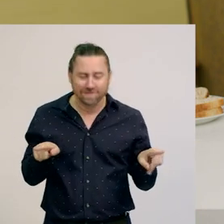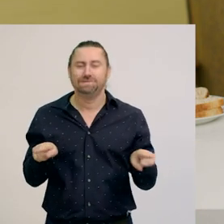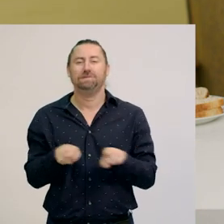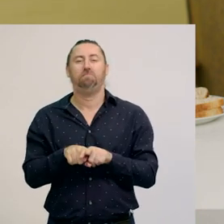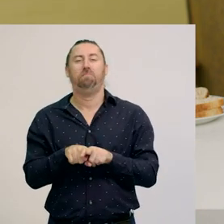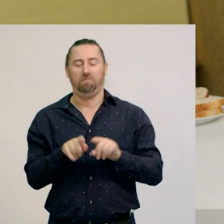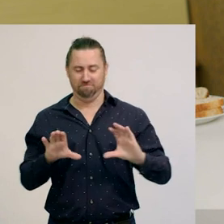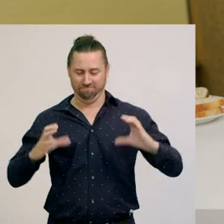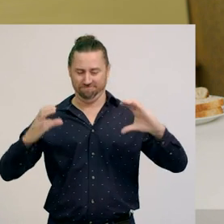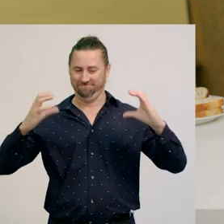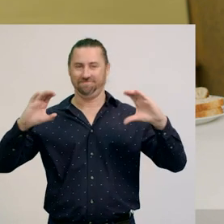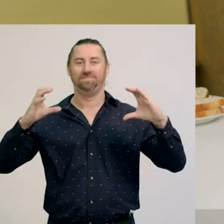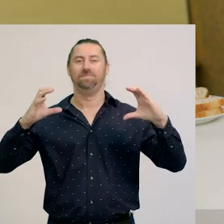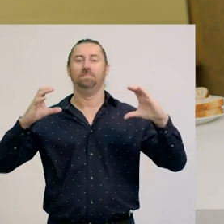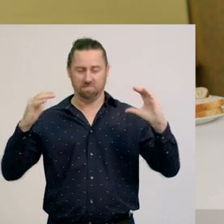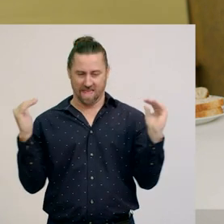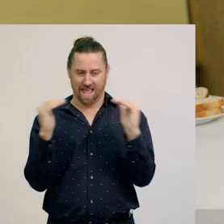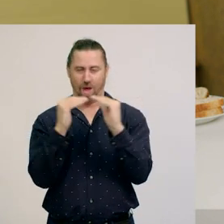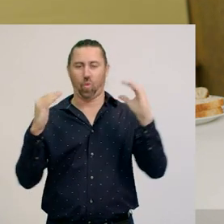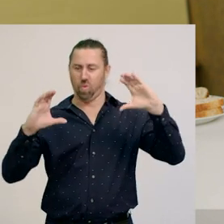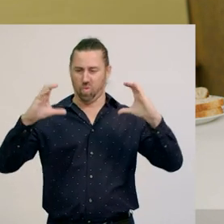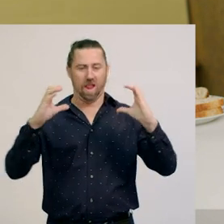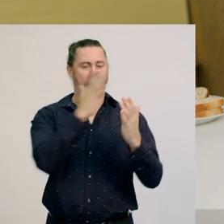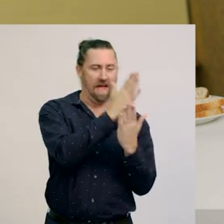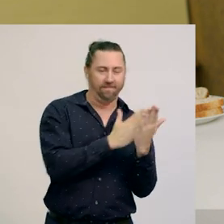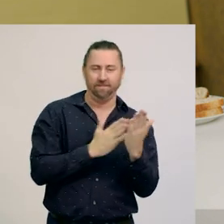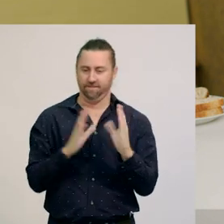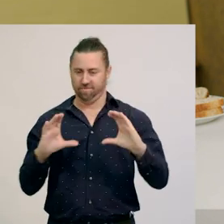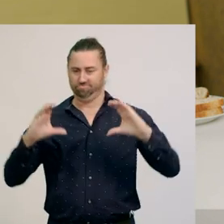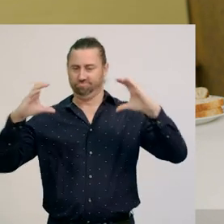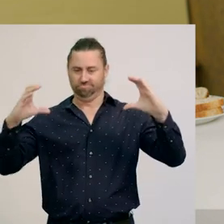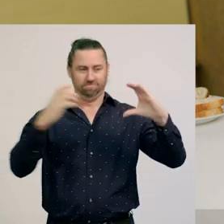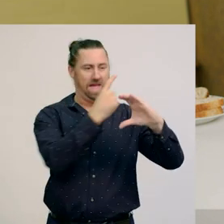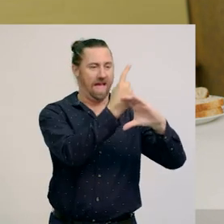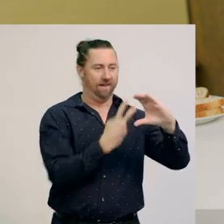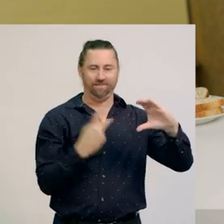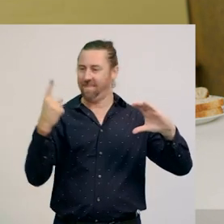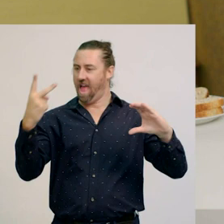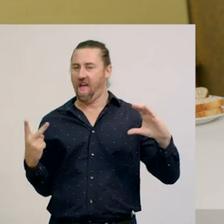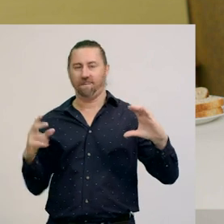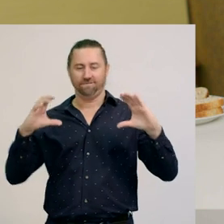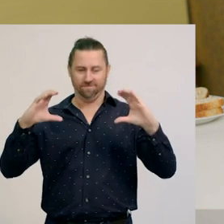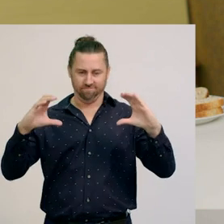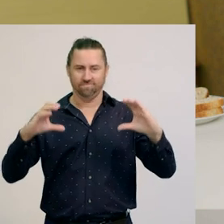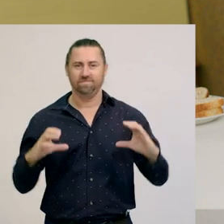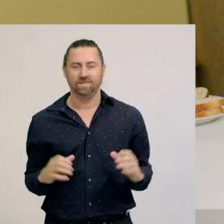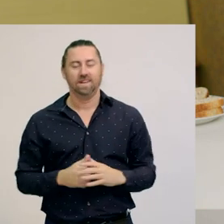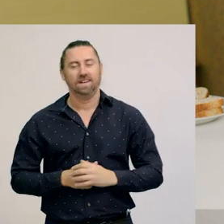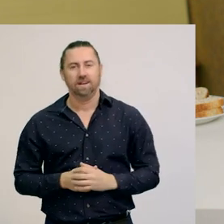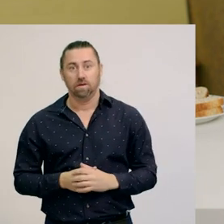Each piece of butter is the same, so they are equal halves of the one whole of butter.